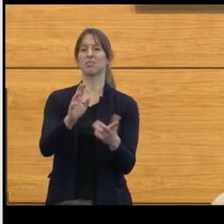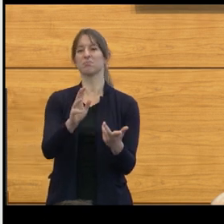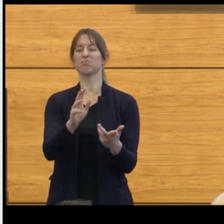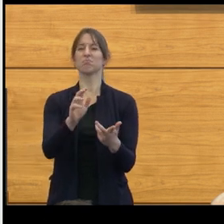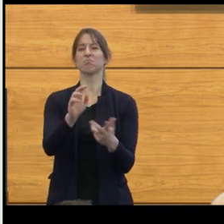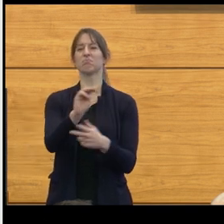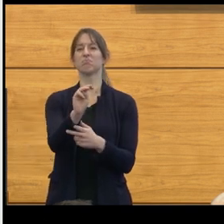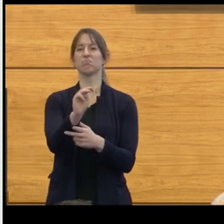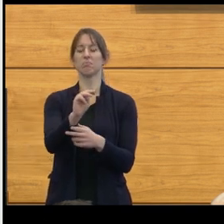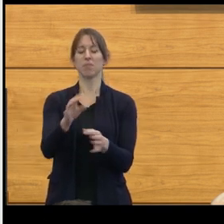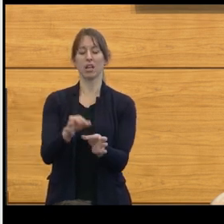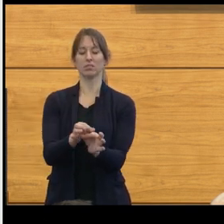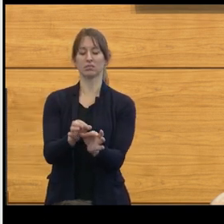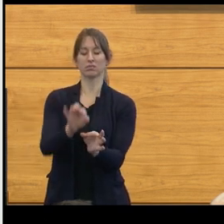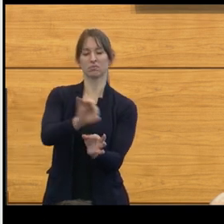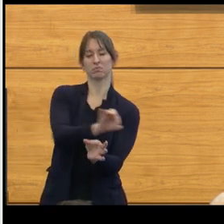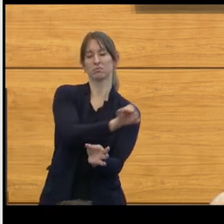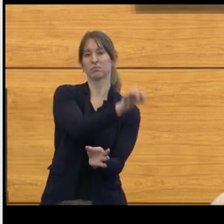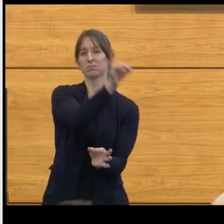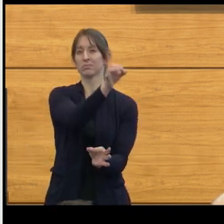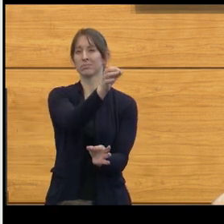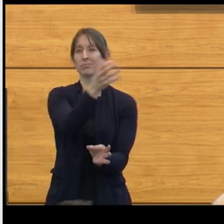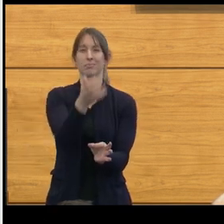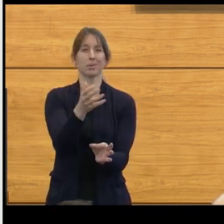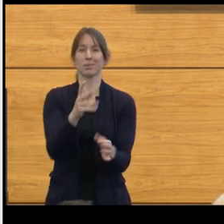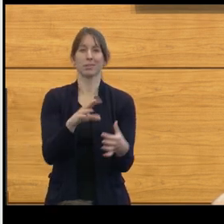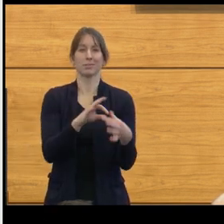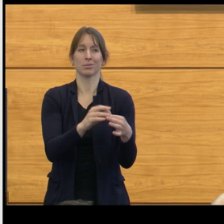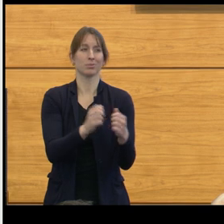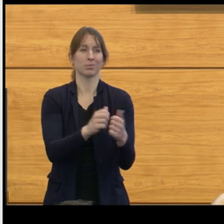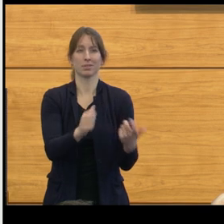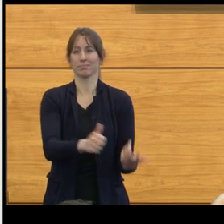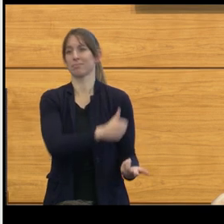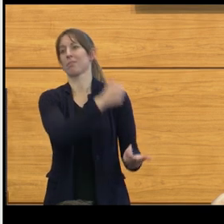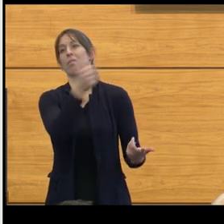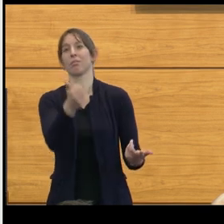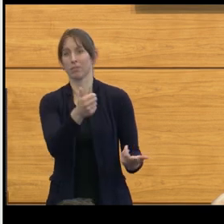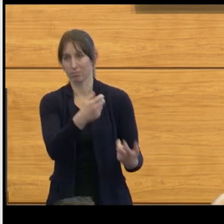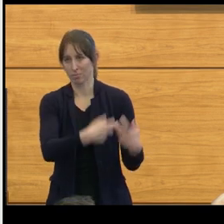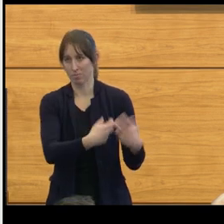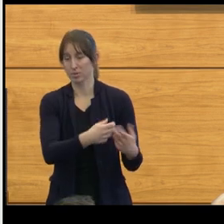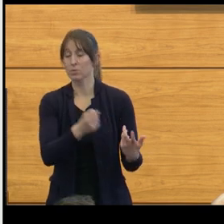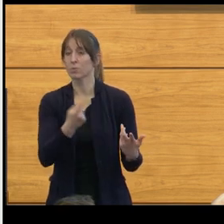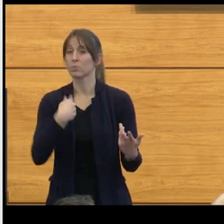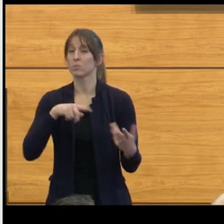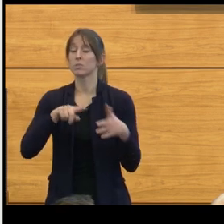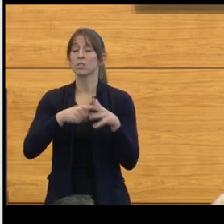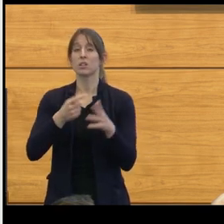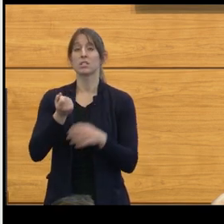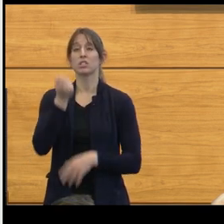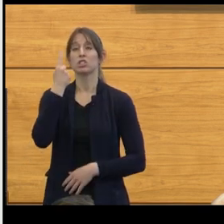is unlikely to be associated with any problem with the foramen magnum. So we've begun to understand that, you know,